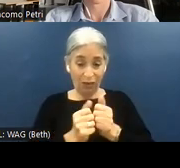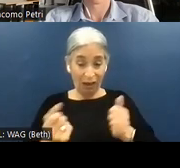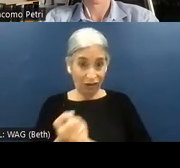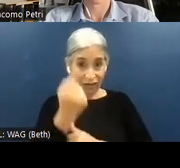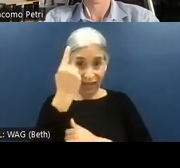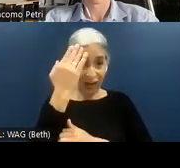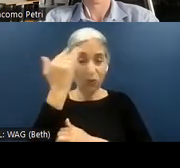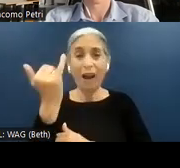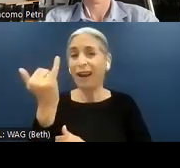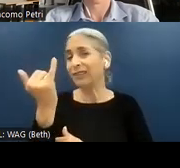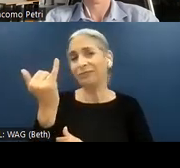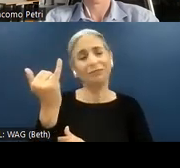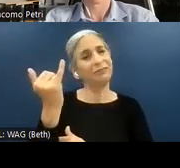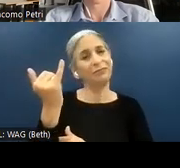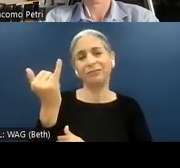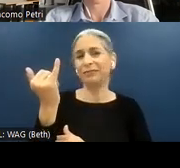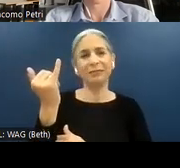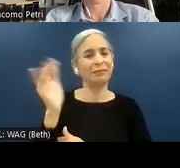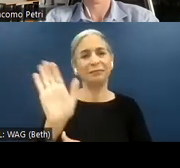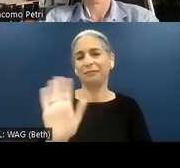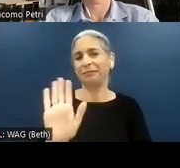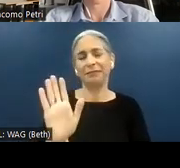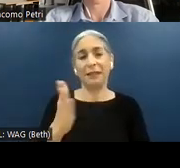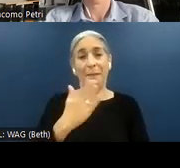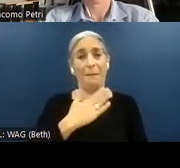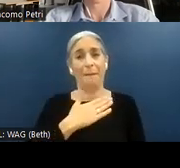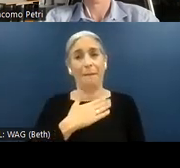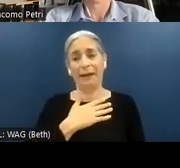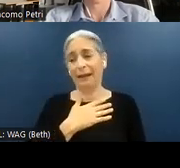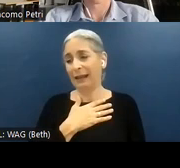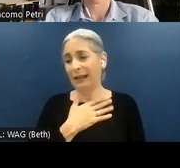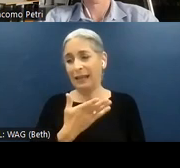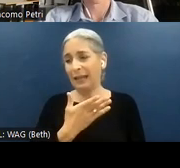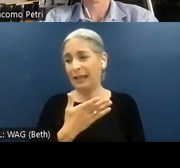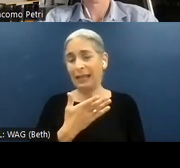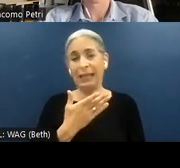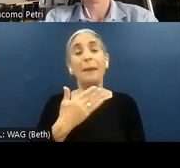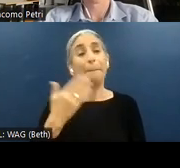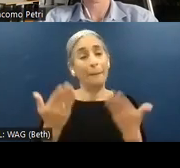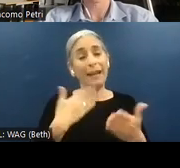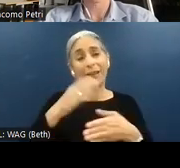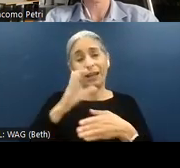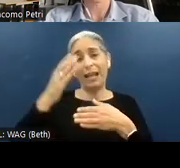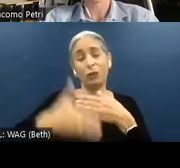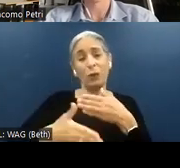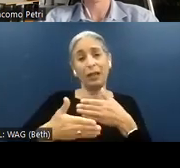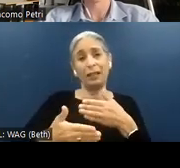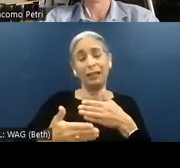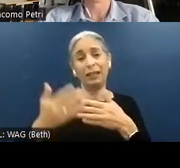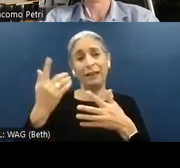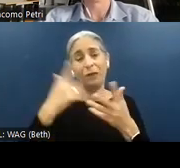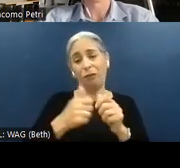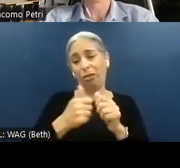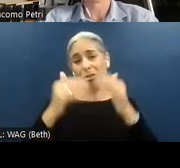that thing is an error might have a consequence, probably some regression in the future. So